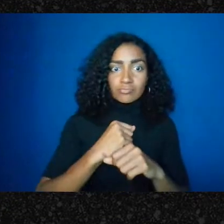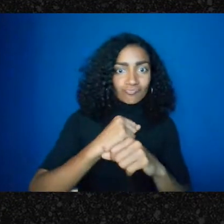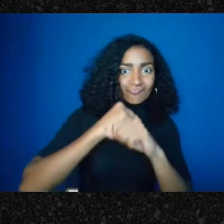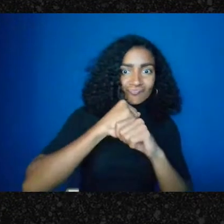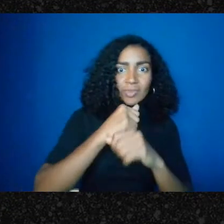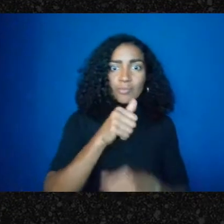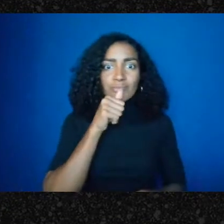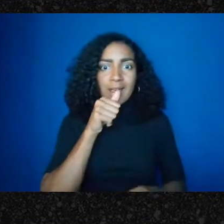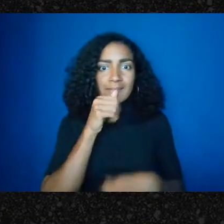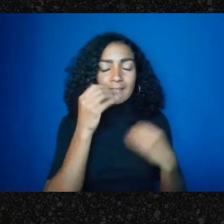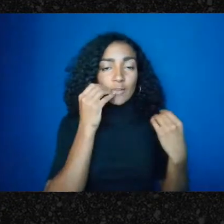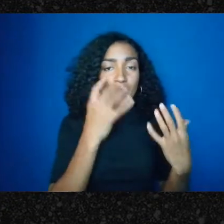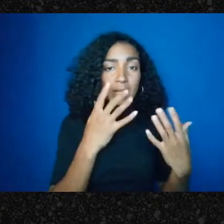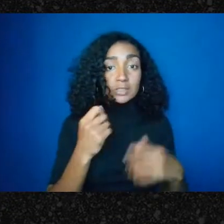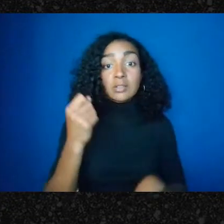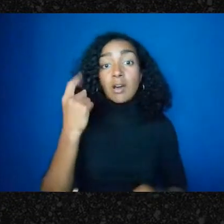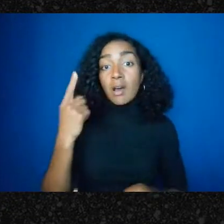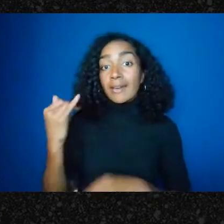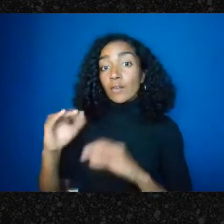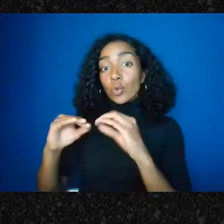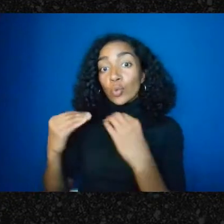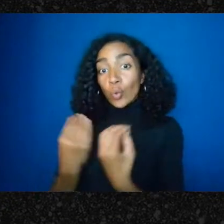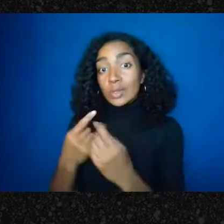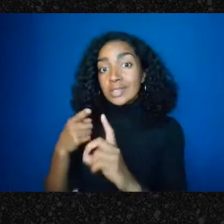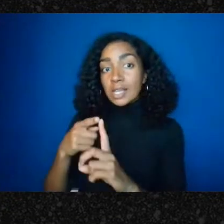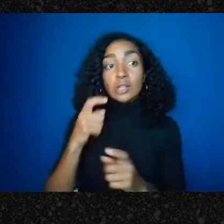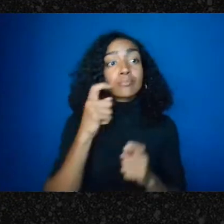and it's a group that includes undocumented folks but also lots of other people,